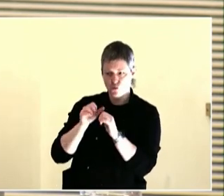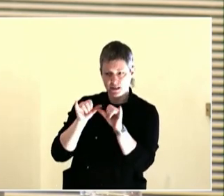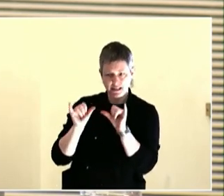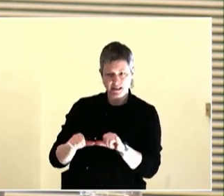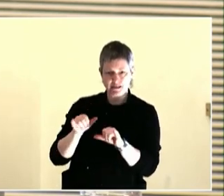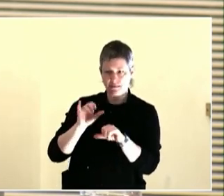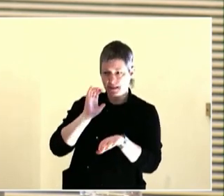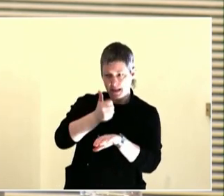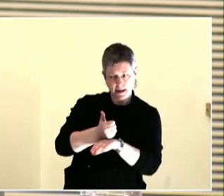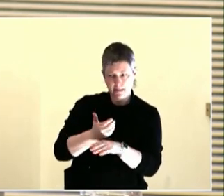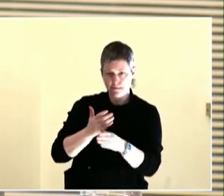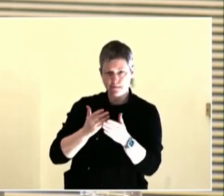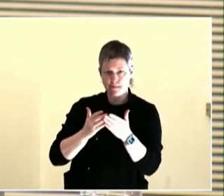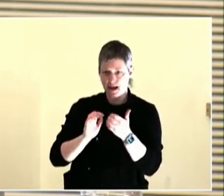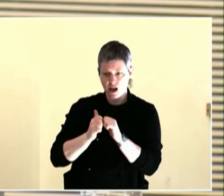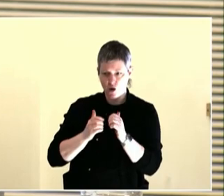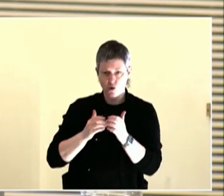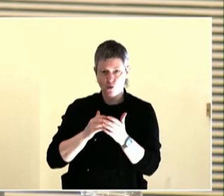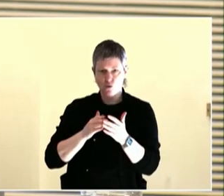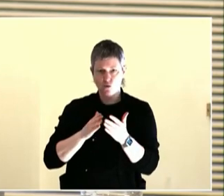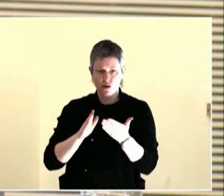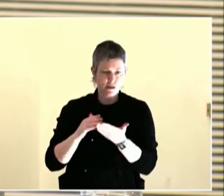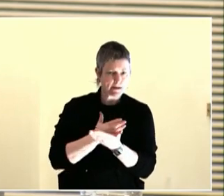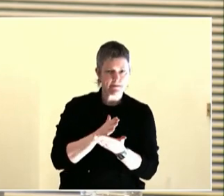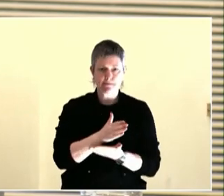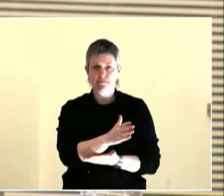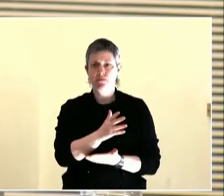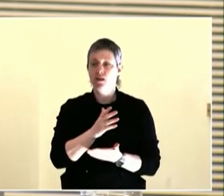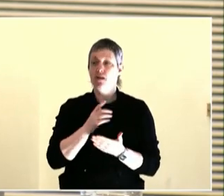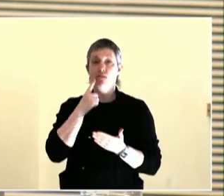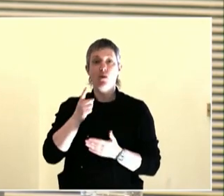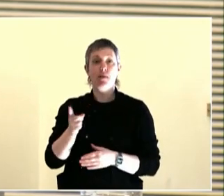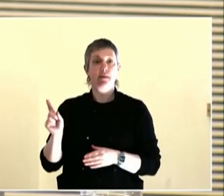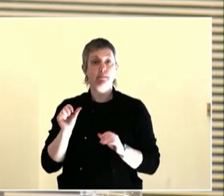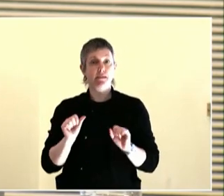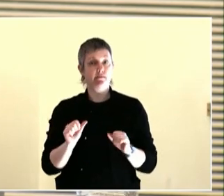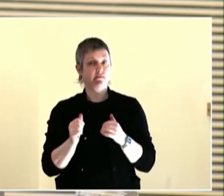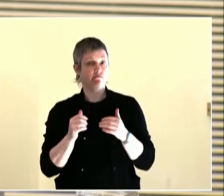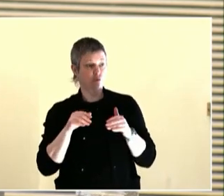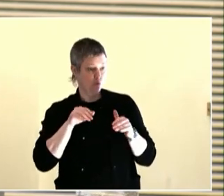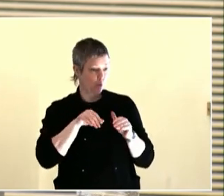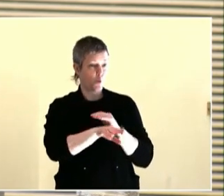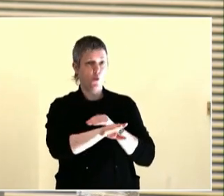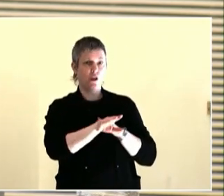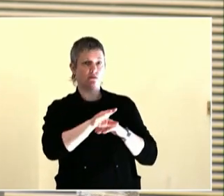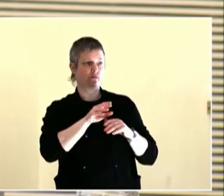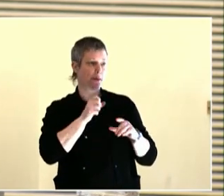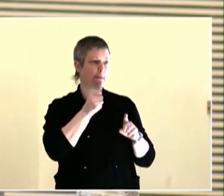Portland State is doing in dreaming up our future, what does it look like using our imagination and not just responding to the here and now,